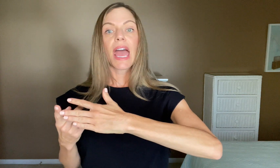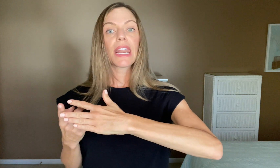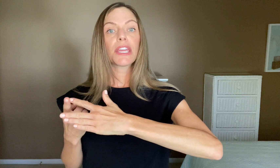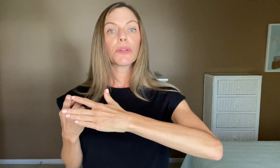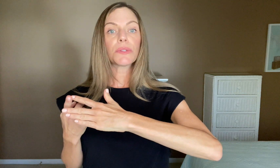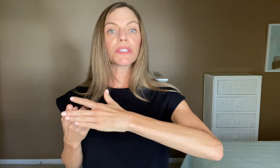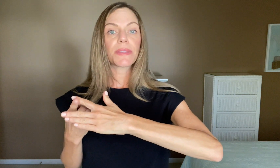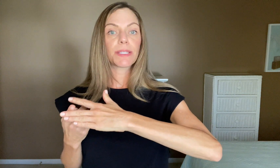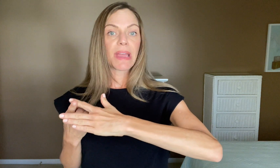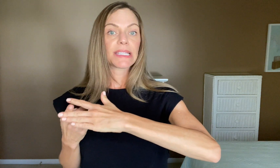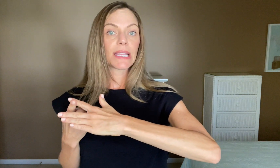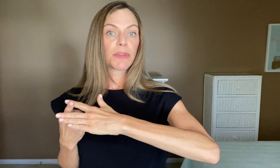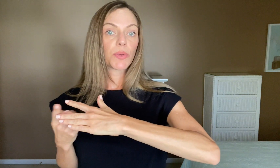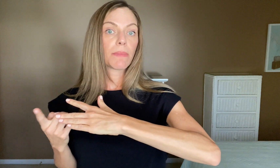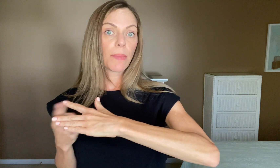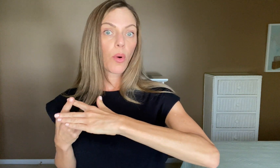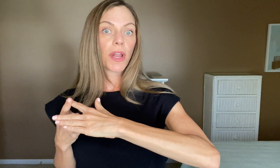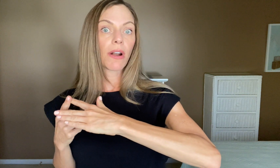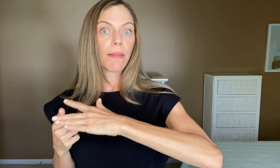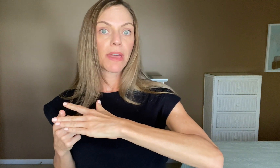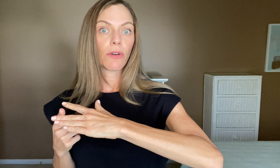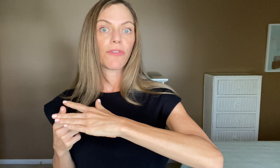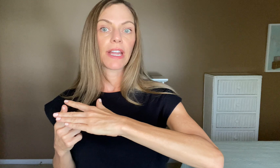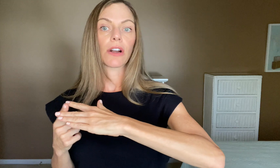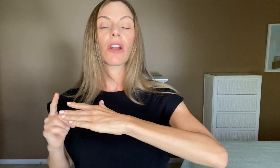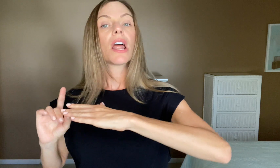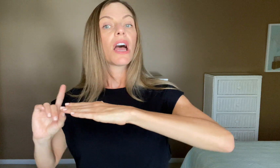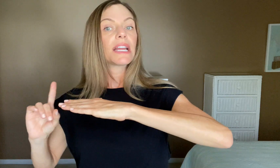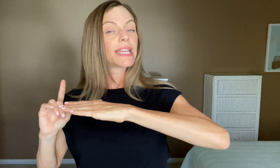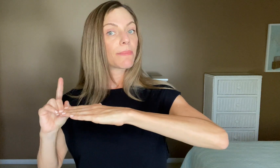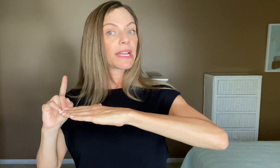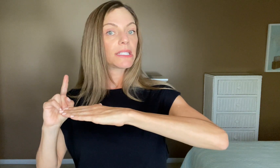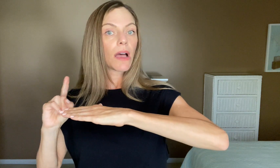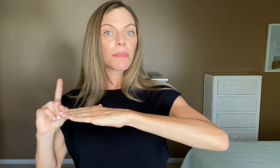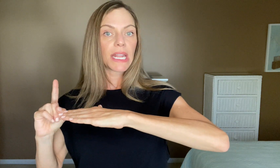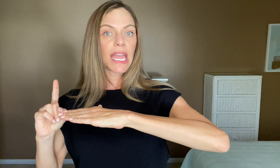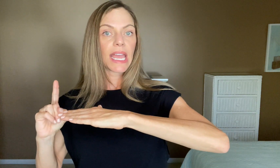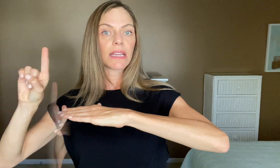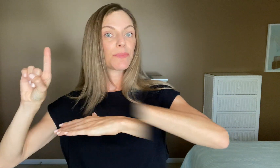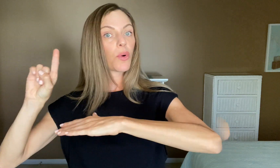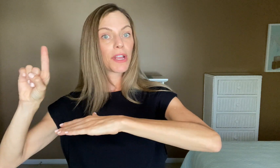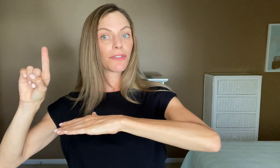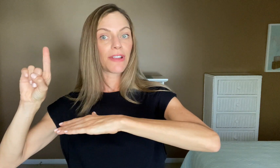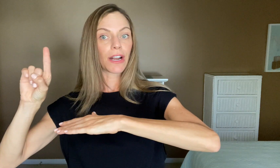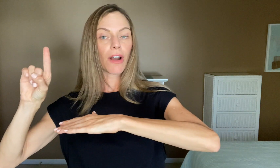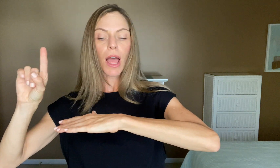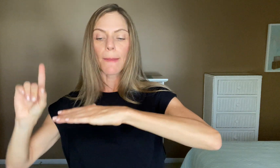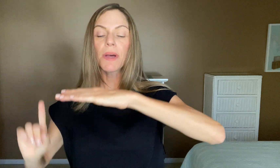and I use the space in between my pointer and middle finger. I take my dominant hand, pointer finger up,